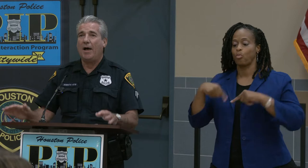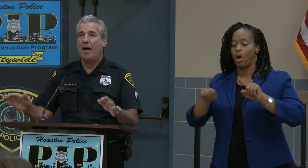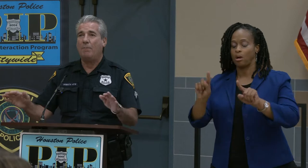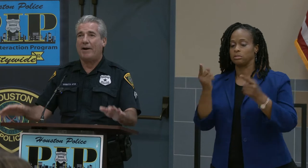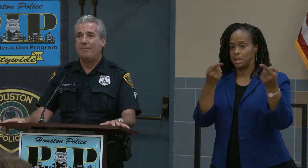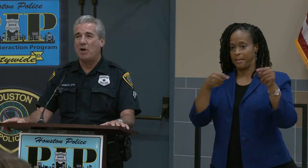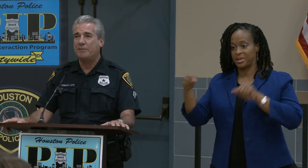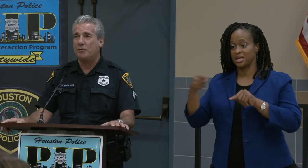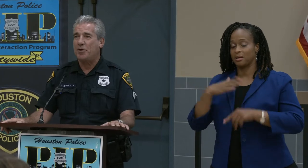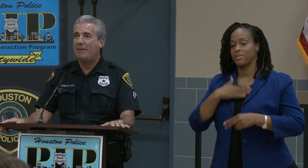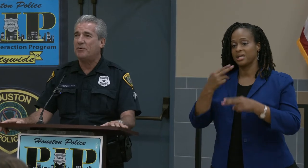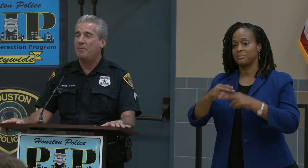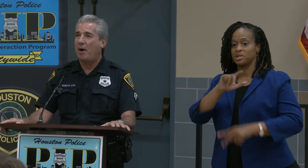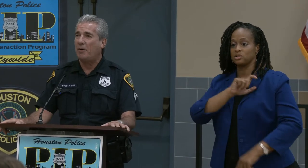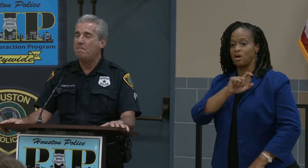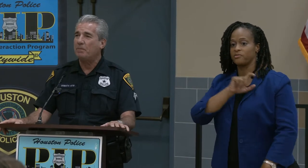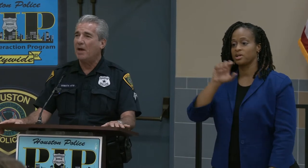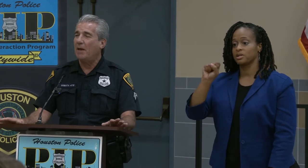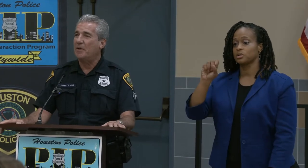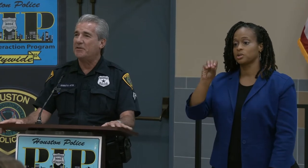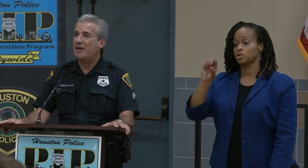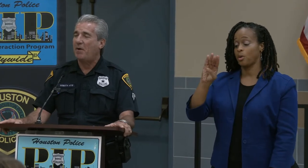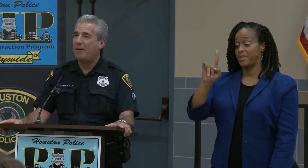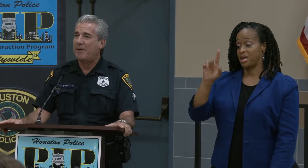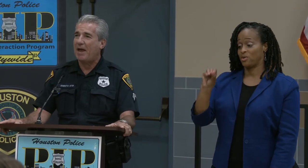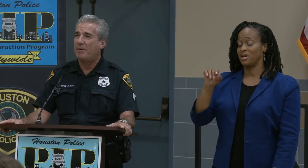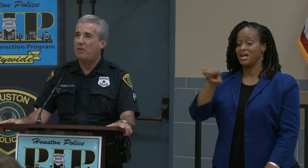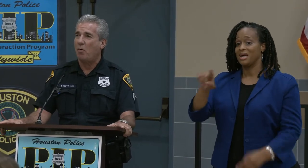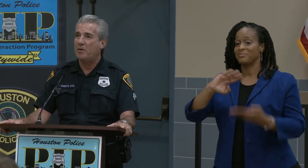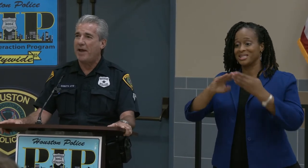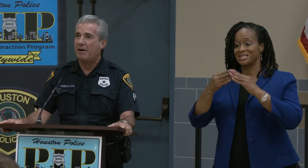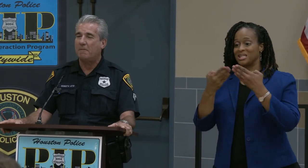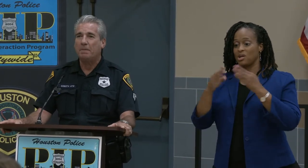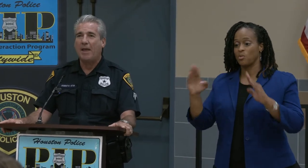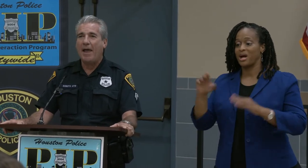Ofcr. Sobota: Anyway, my name is Officer James Sobota. I'm the citywide PIP coordinator,